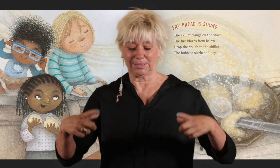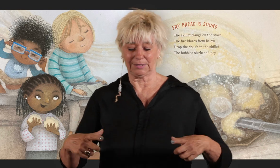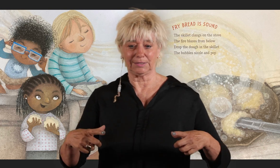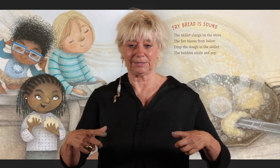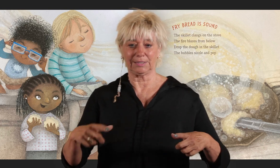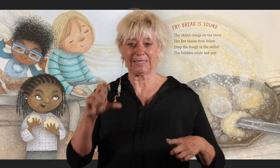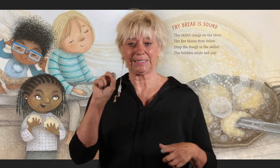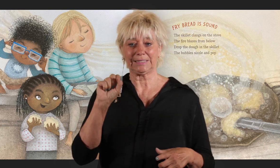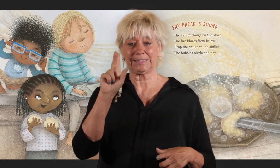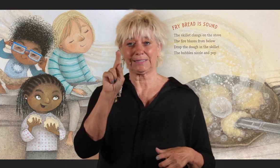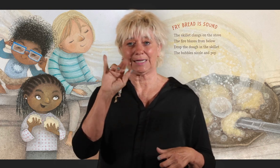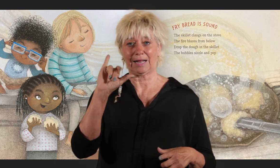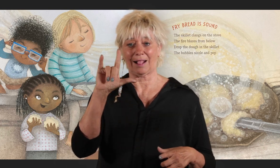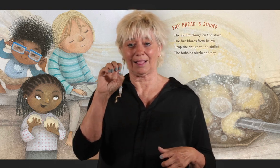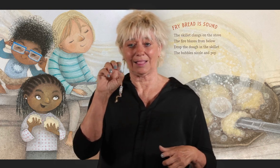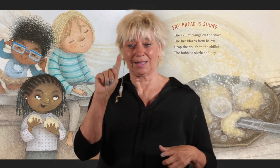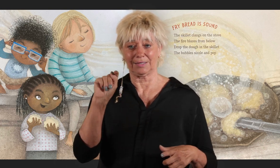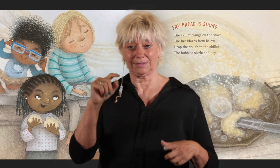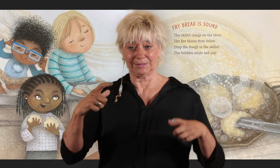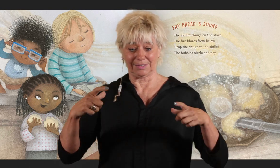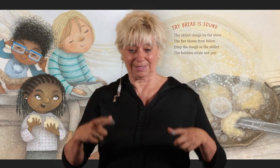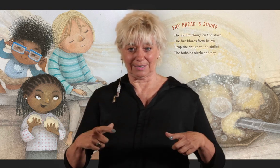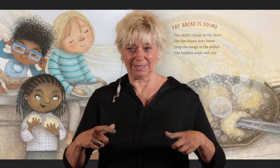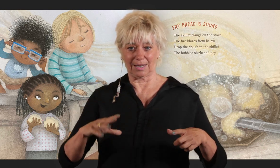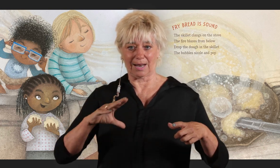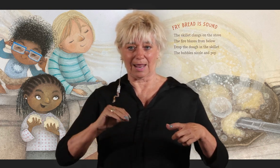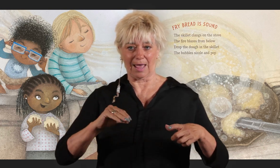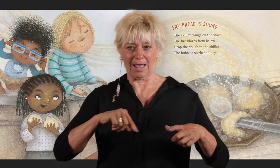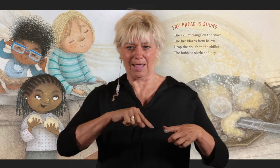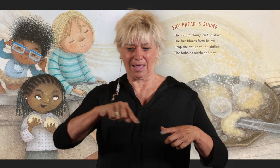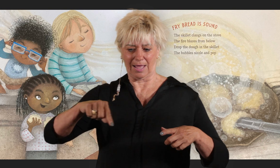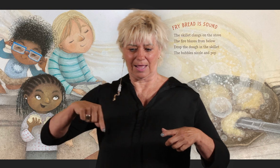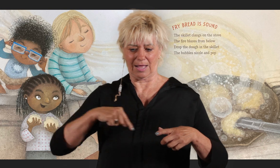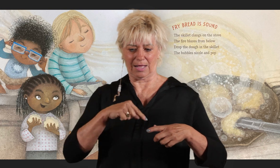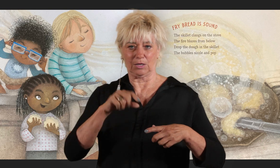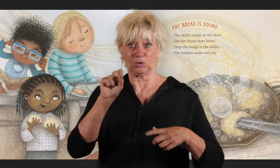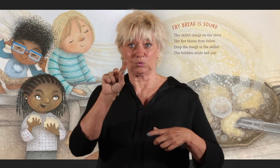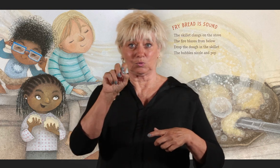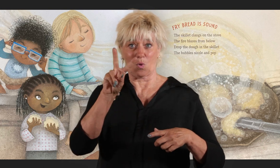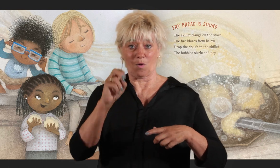The skillet clangs on the stove